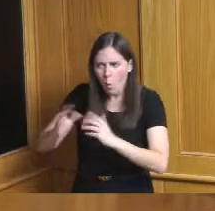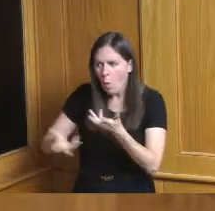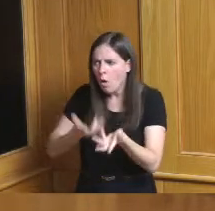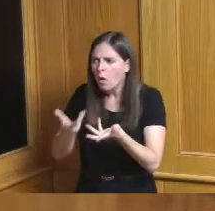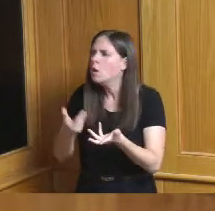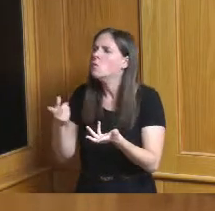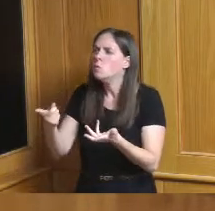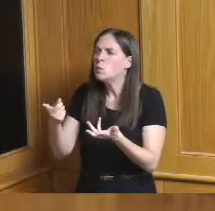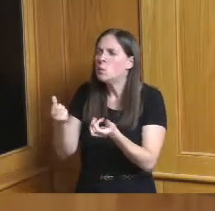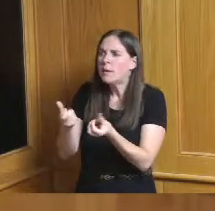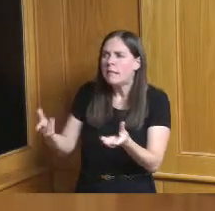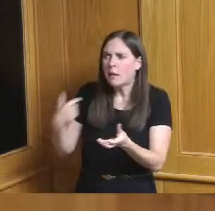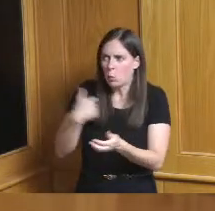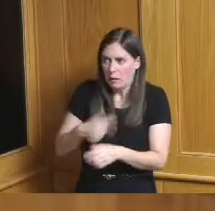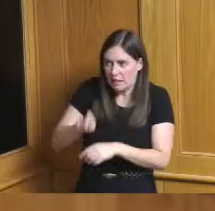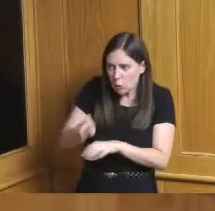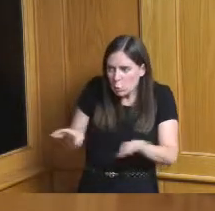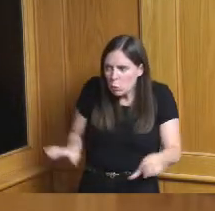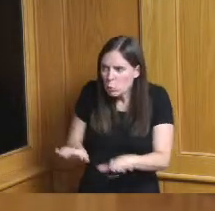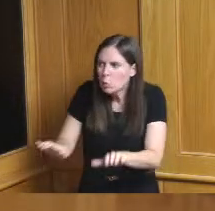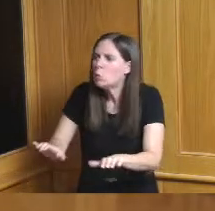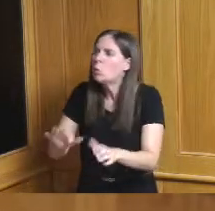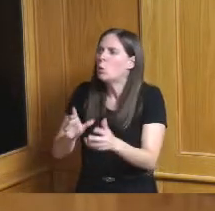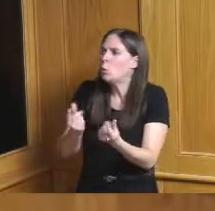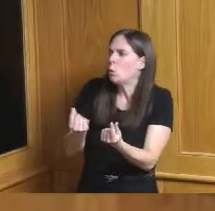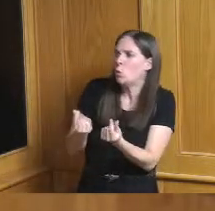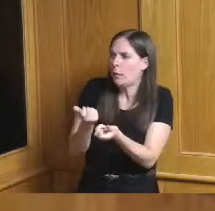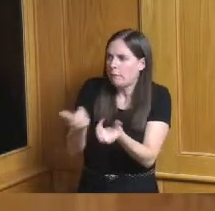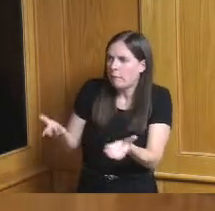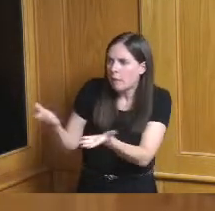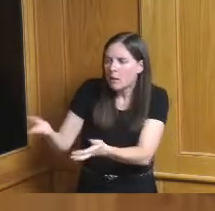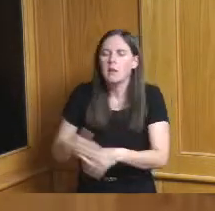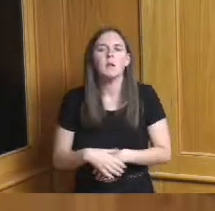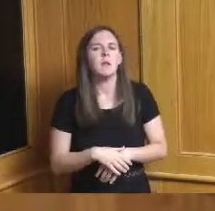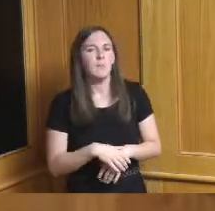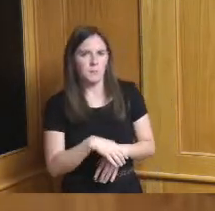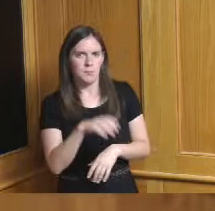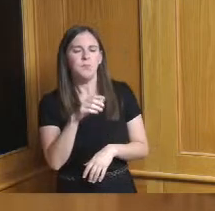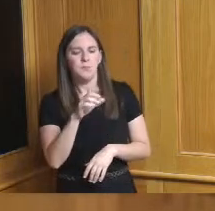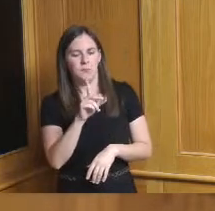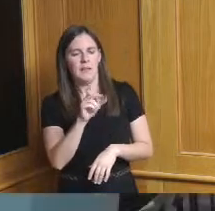we should be doing or we are doing or why is that there has been when you look at the